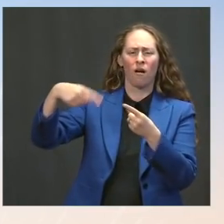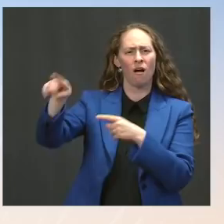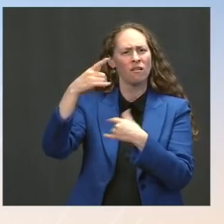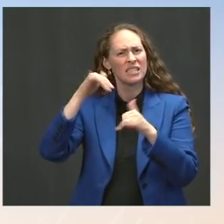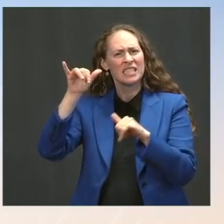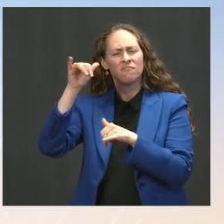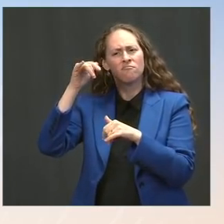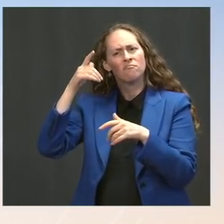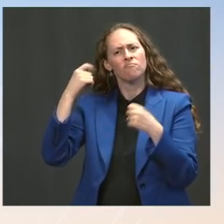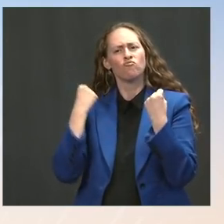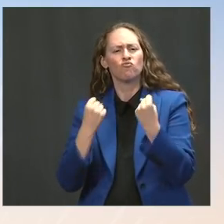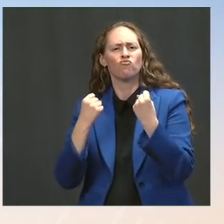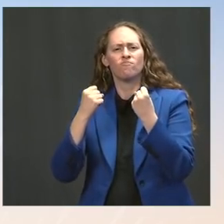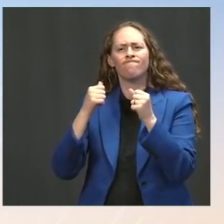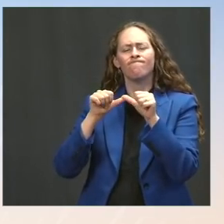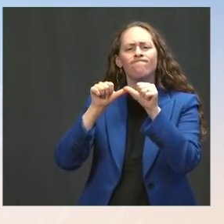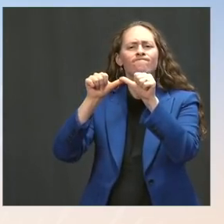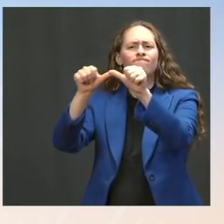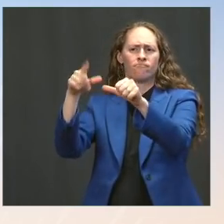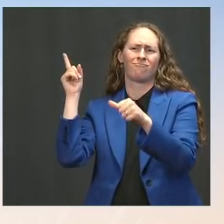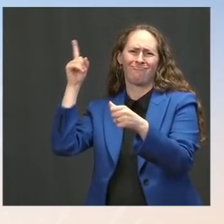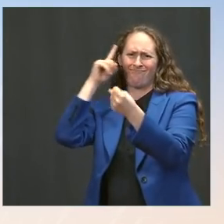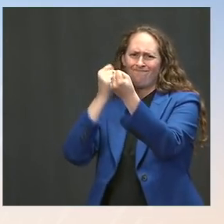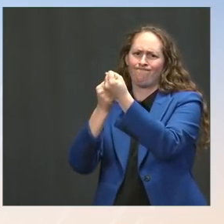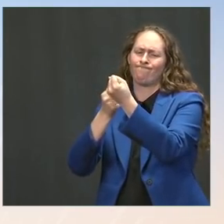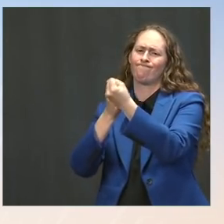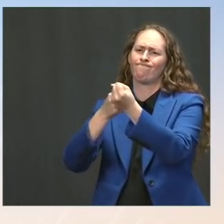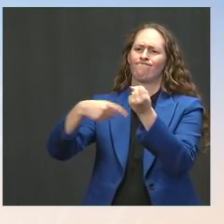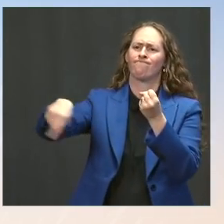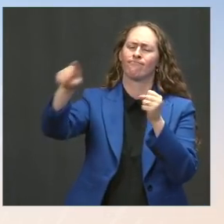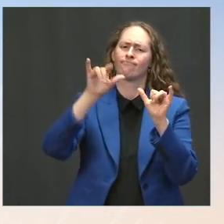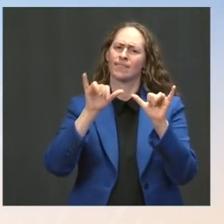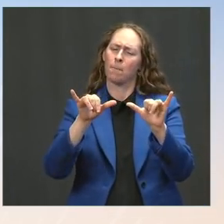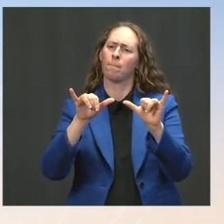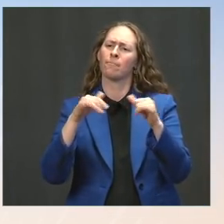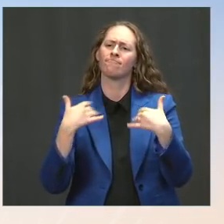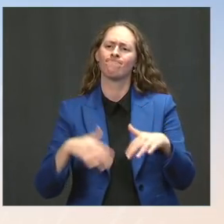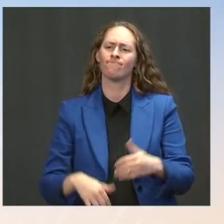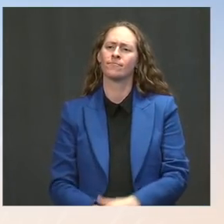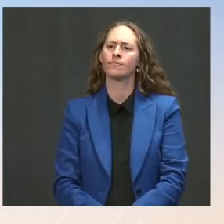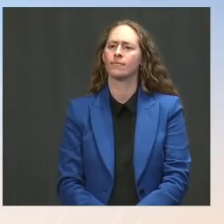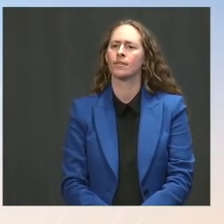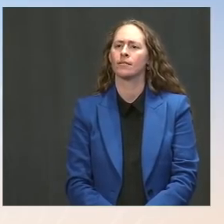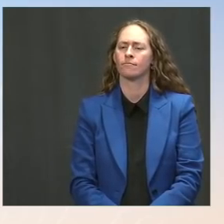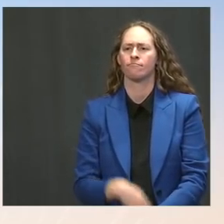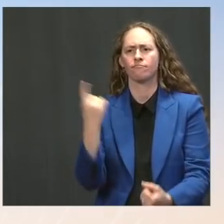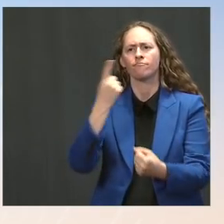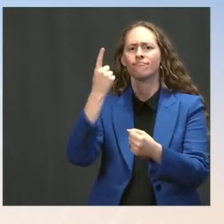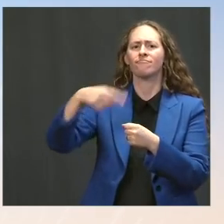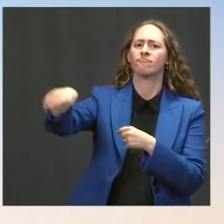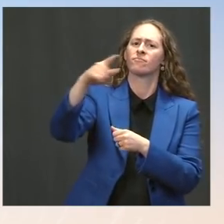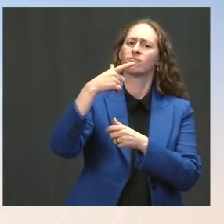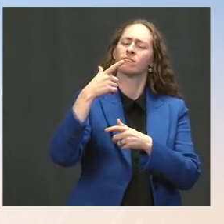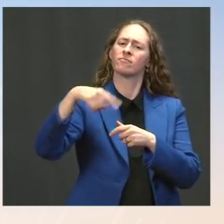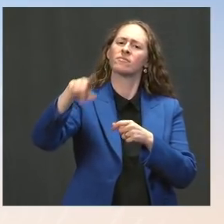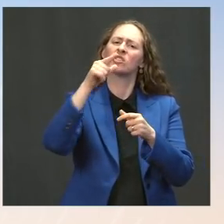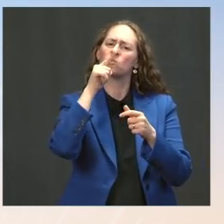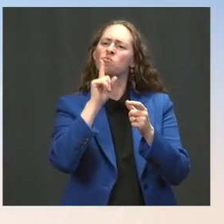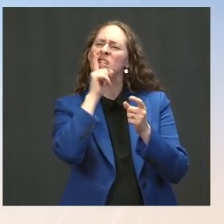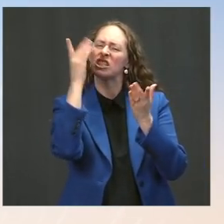of the intelligence community, of civil servants. He believes they're the backbone of our government,